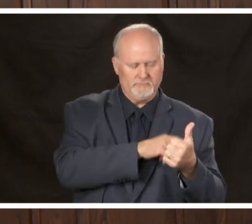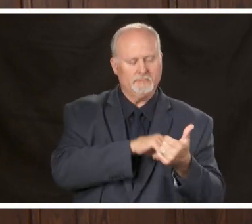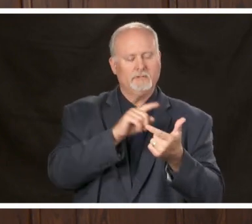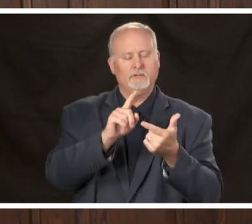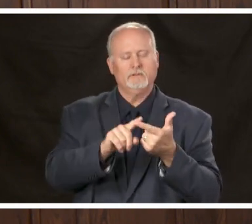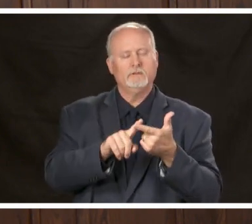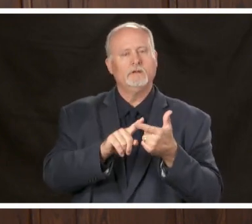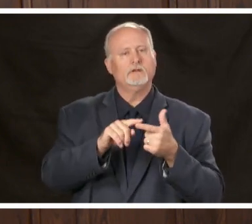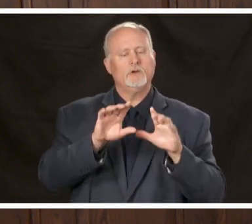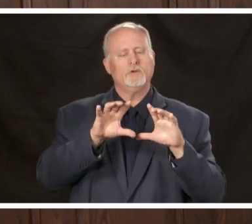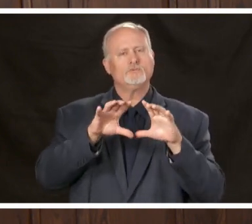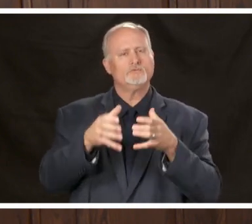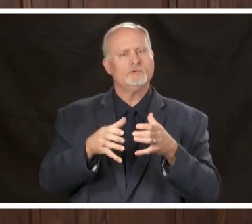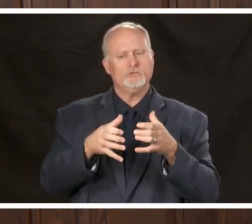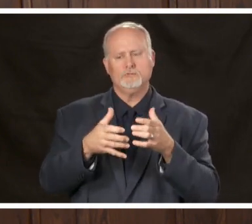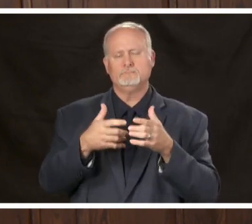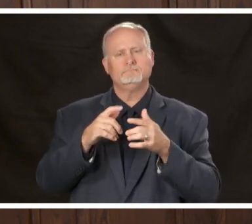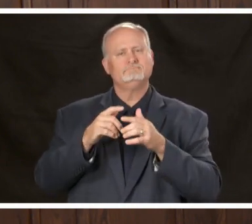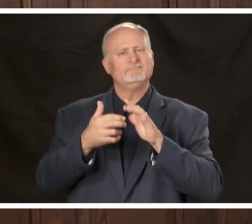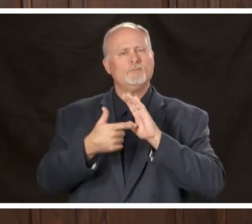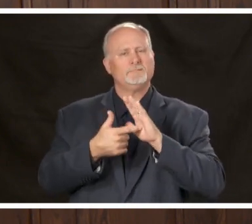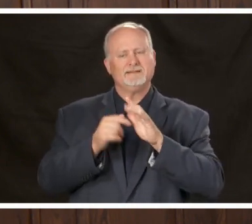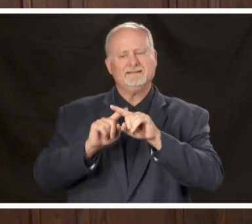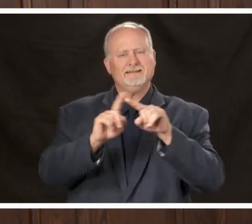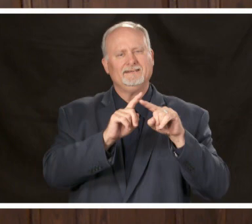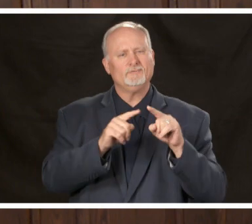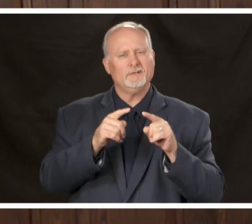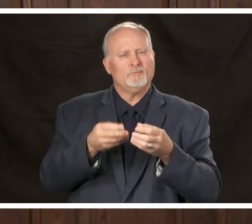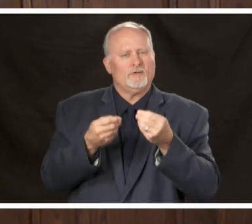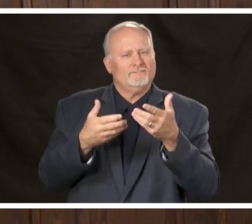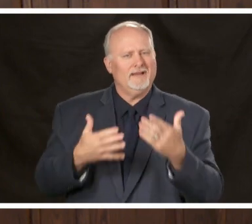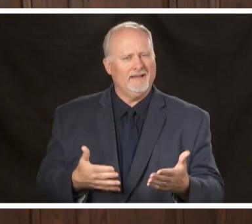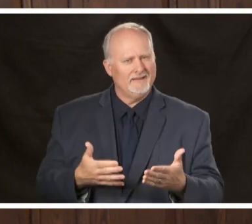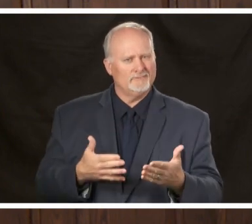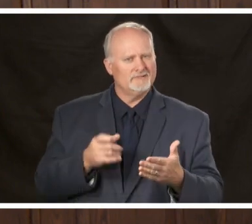representing the various providers of community testing and number three a